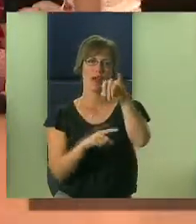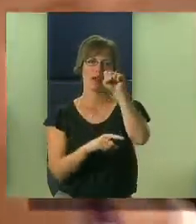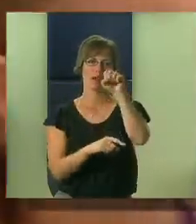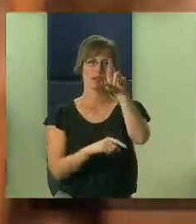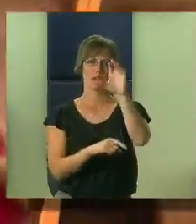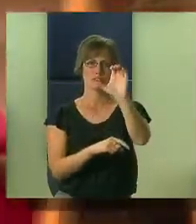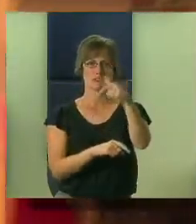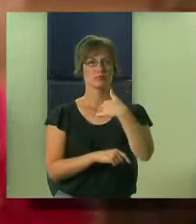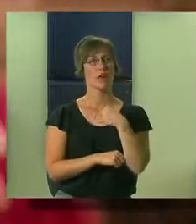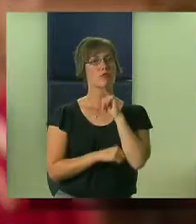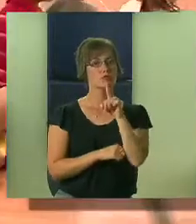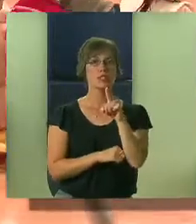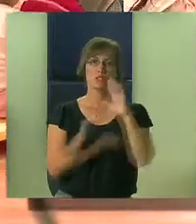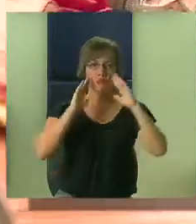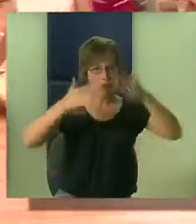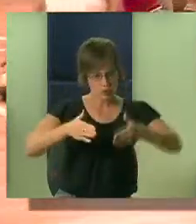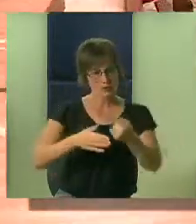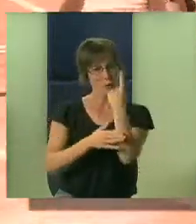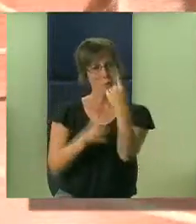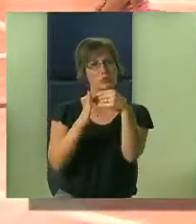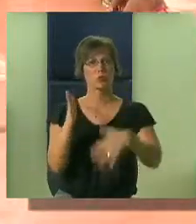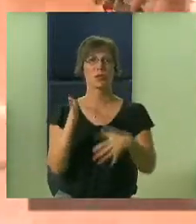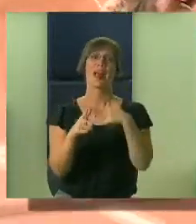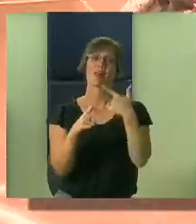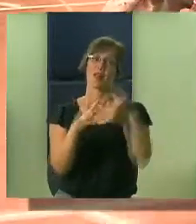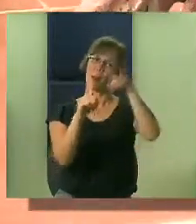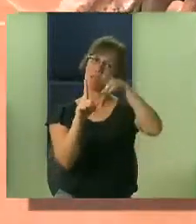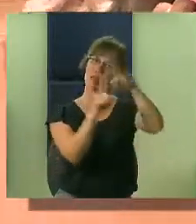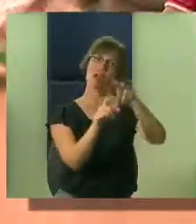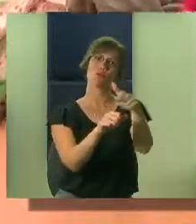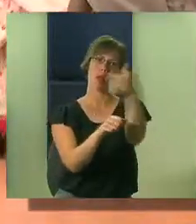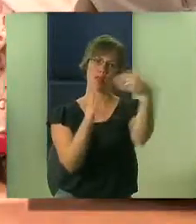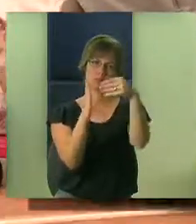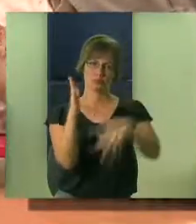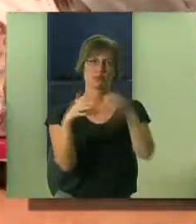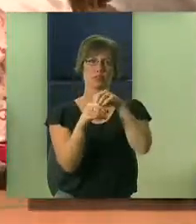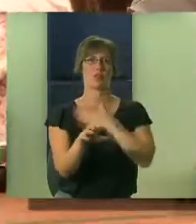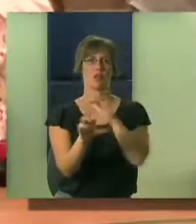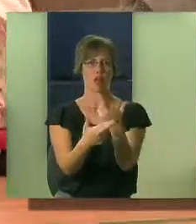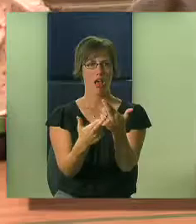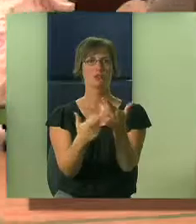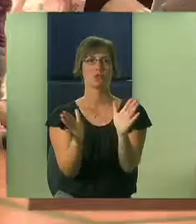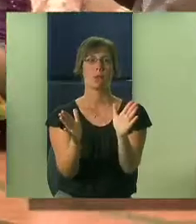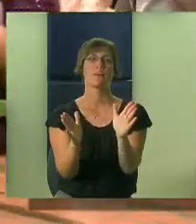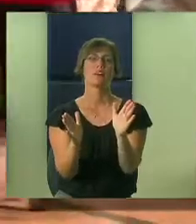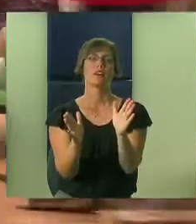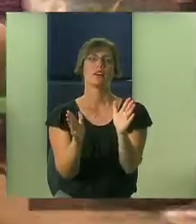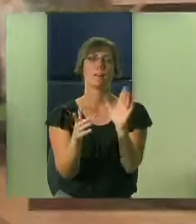Jennifer Rees: I noticed a huge change in the behaviors of all my students after I started implementing the strategies given to me by ISRC. I was actually starting to use it for